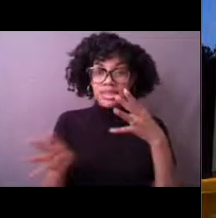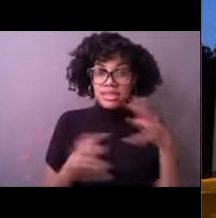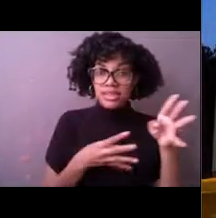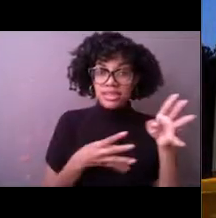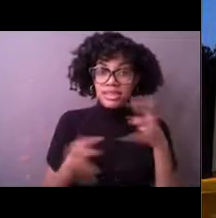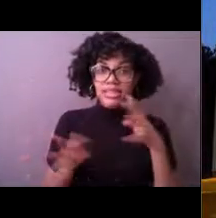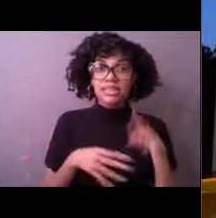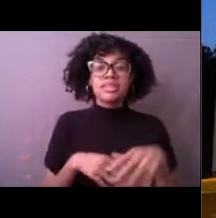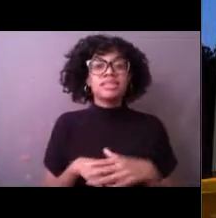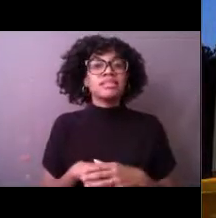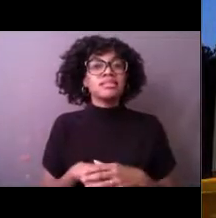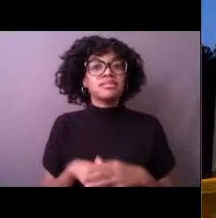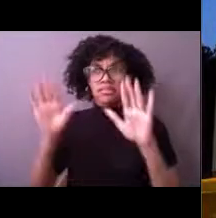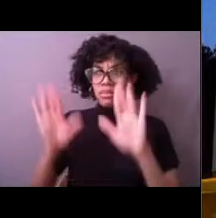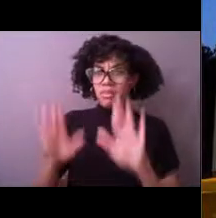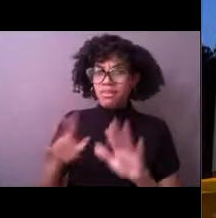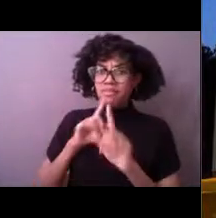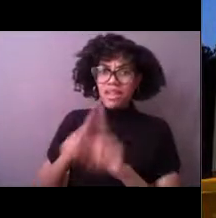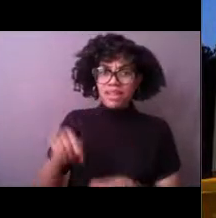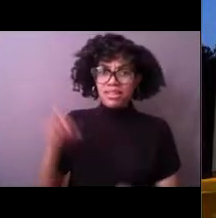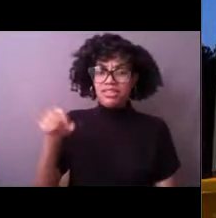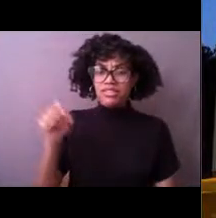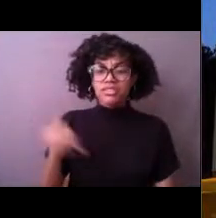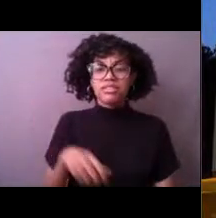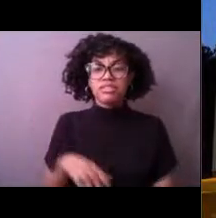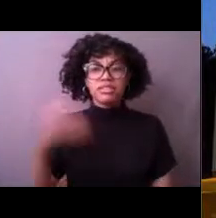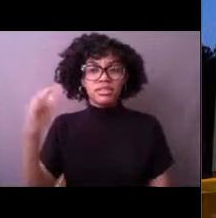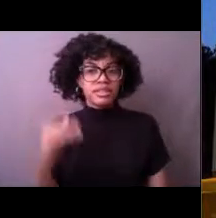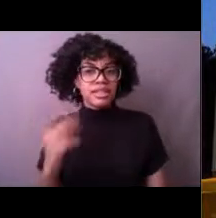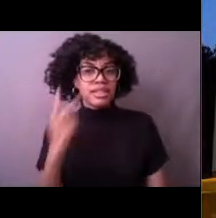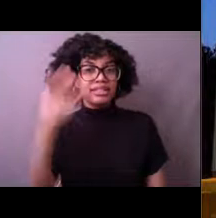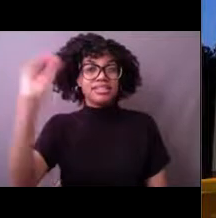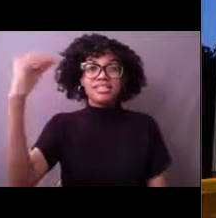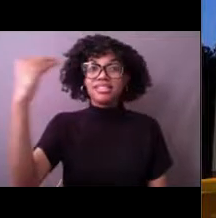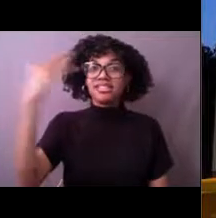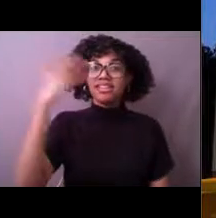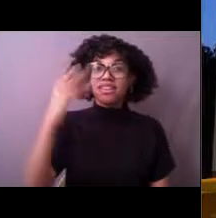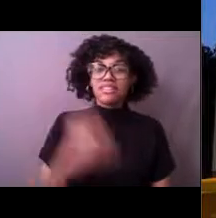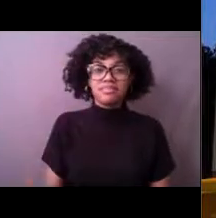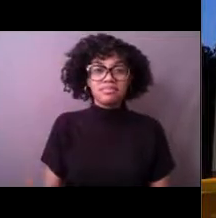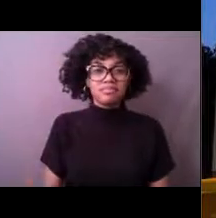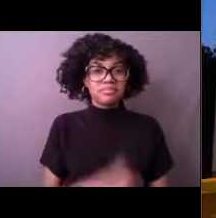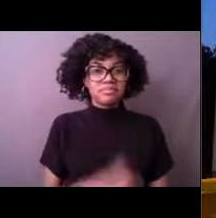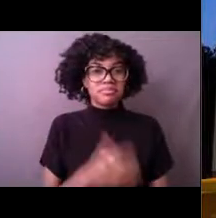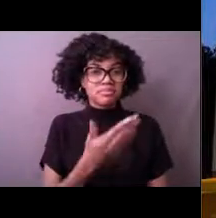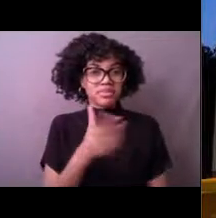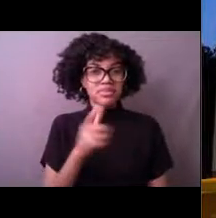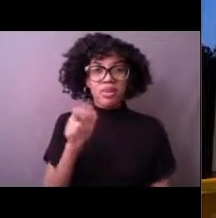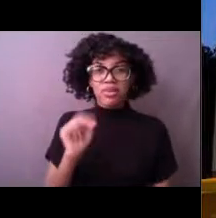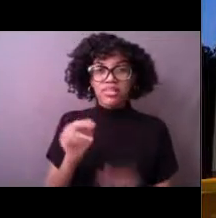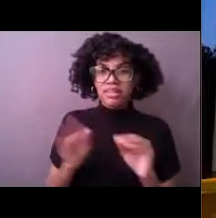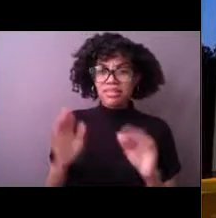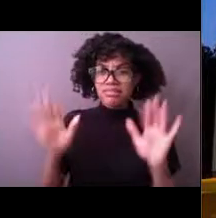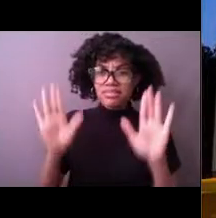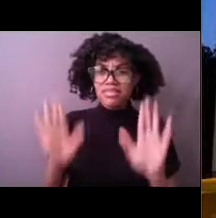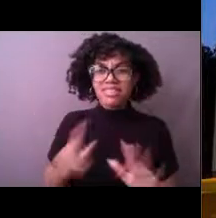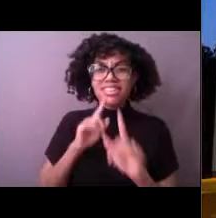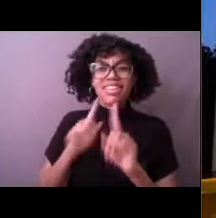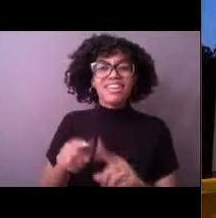Wonderful. [Nicole] The sun, Kathleen says. Go ahead. Oh, those are all great answers, everyone. And you're exactly right.